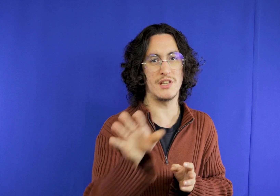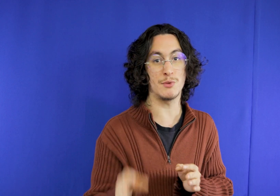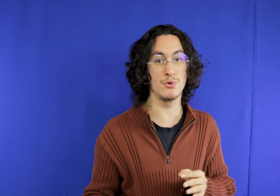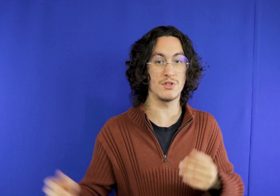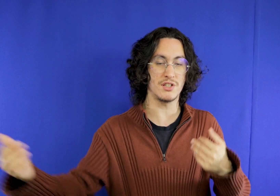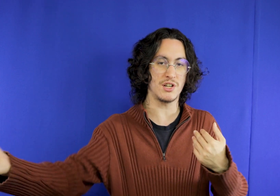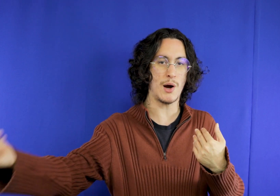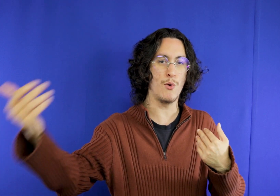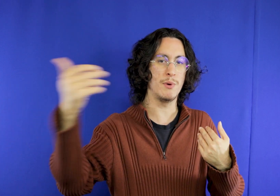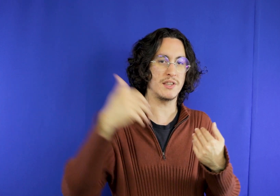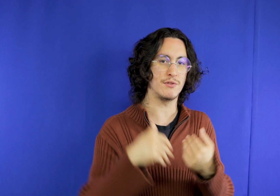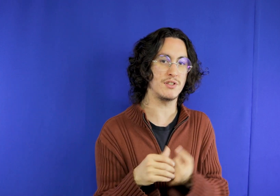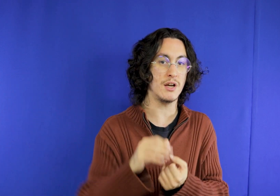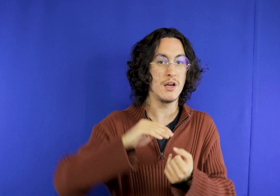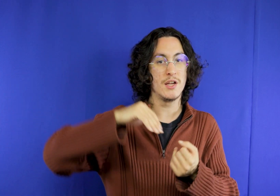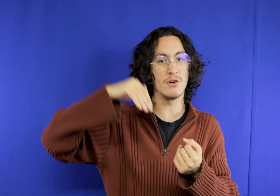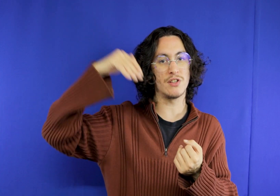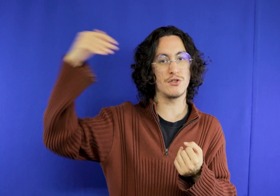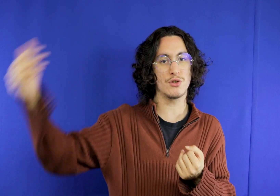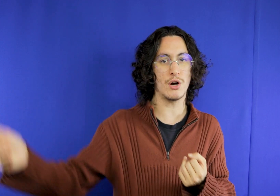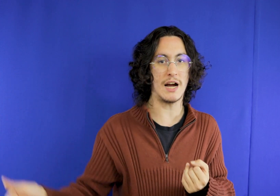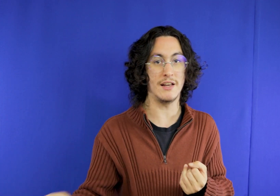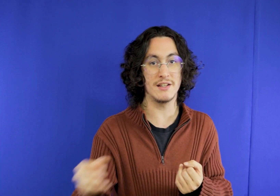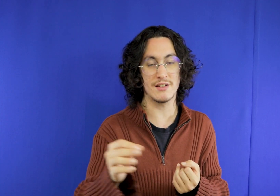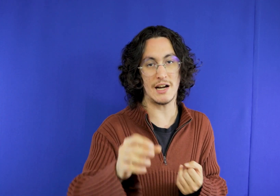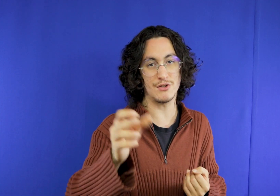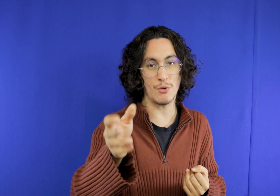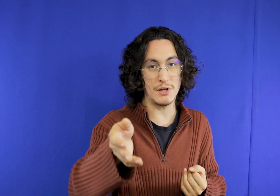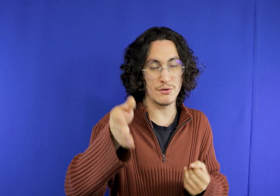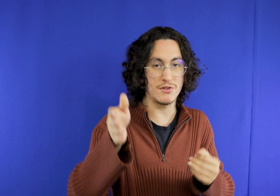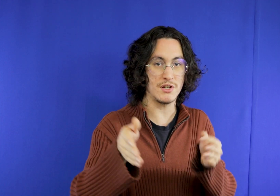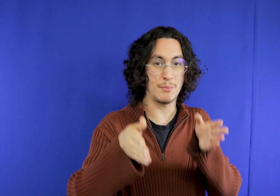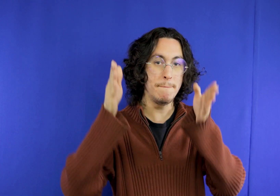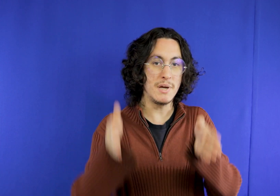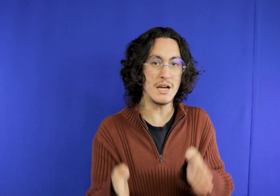minutes to 10 minutes until the Uber reaches you and you will travel in that case re eating whatever it is